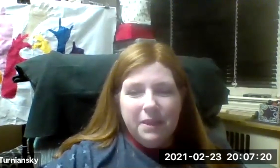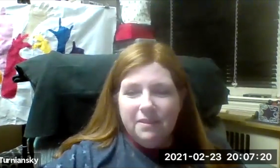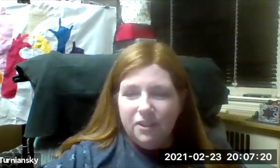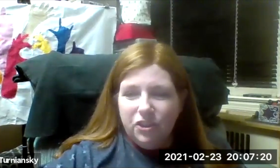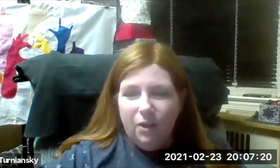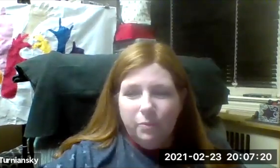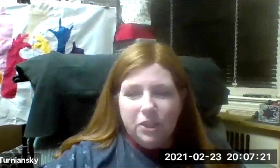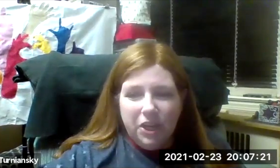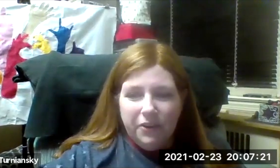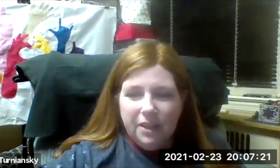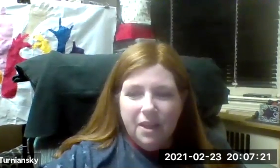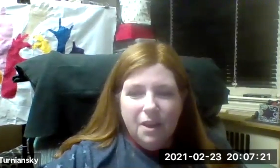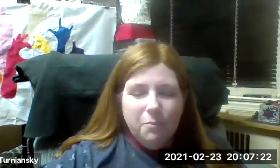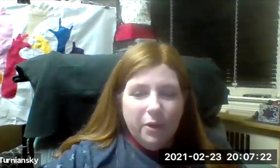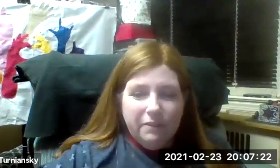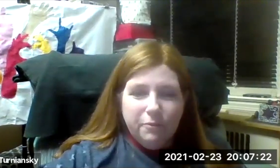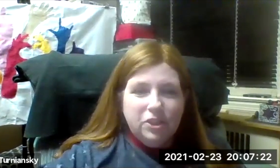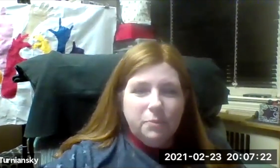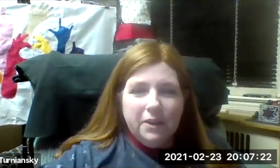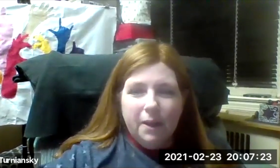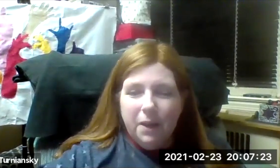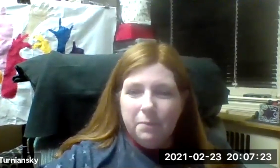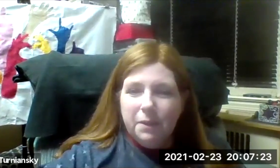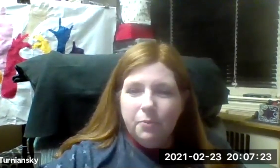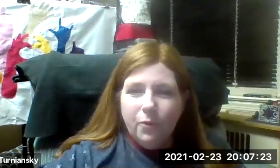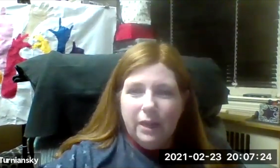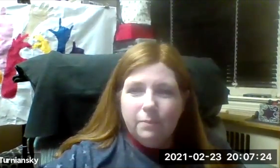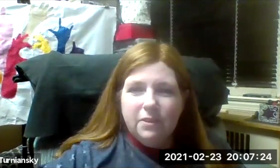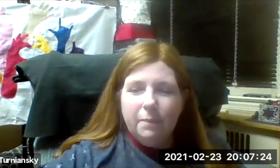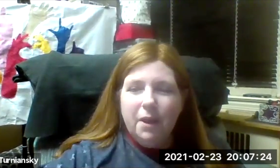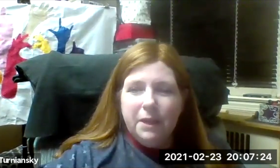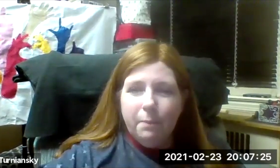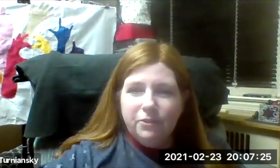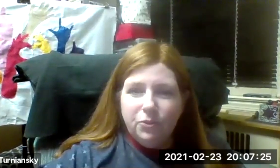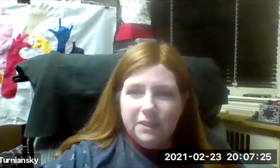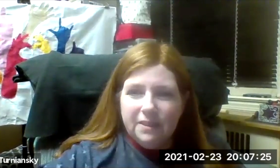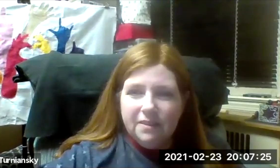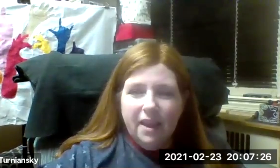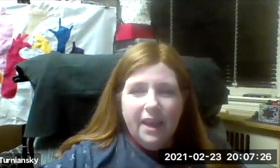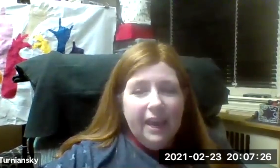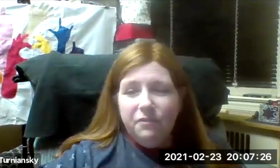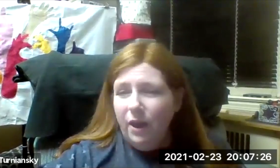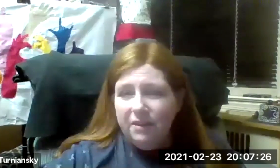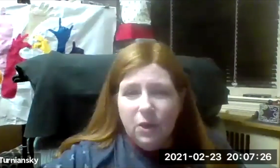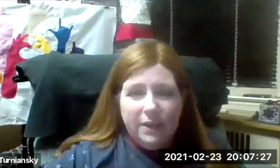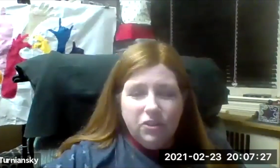in touch. I will be sharing more information about upcoming programs, upcoming opportunities. And if you have any